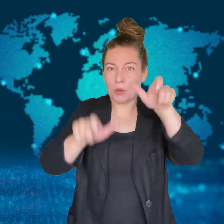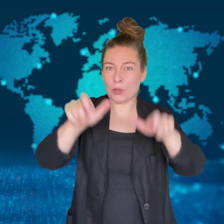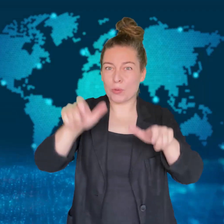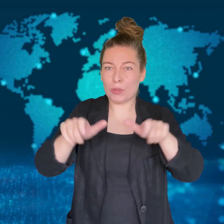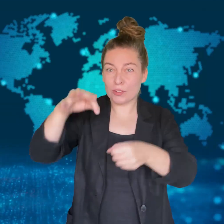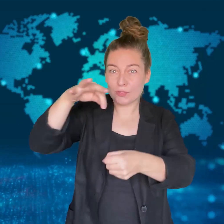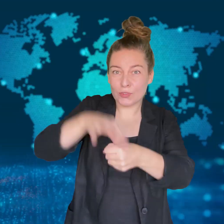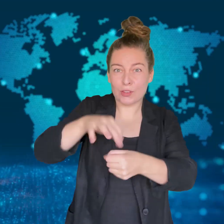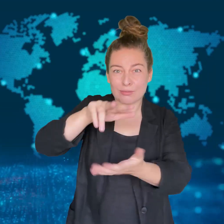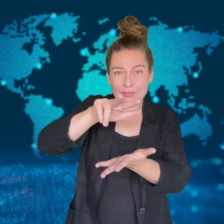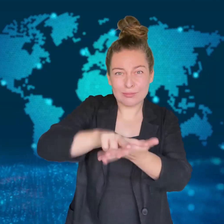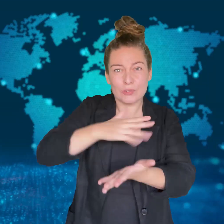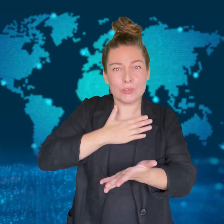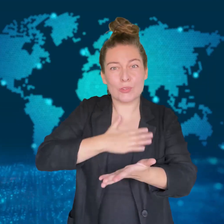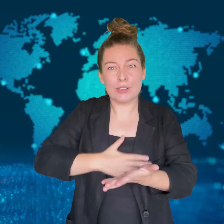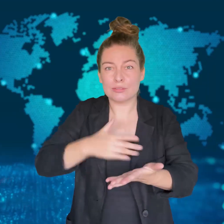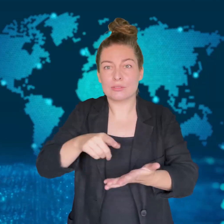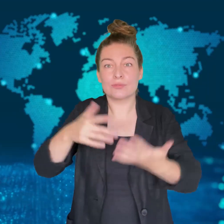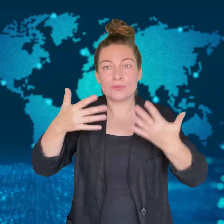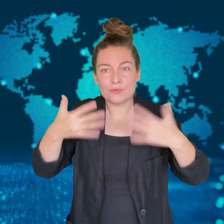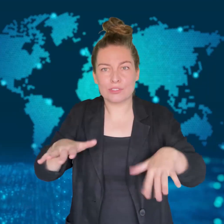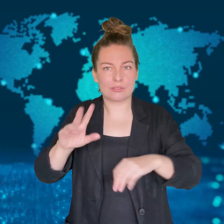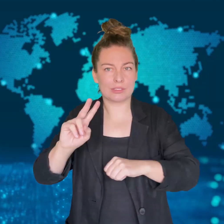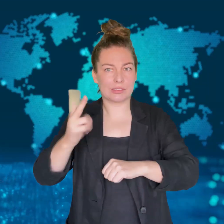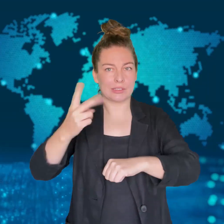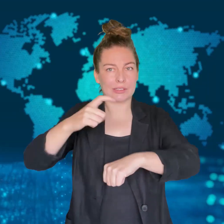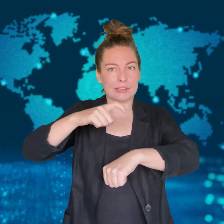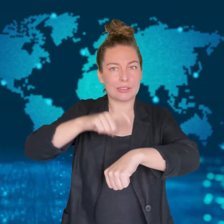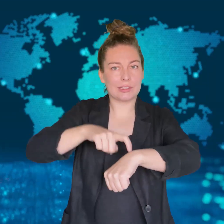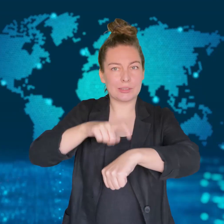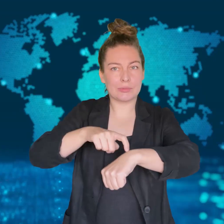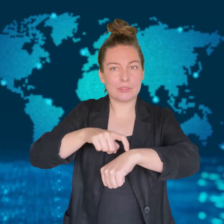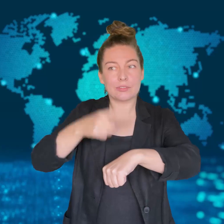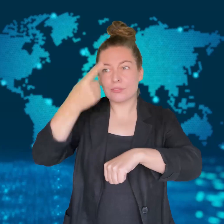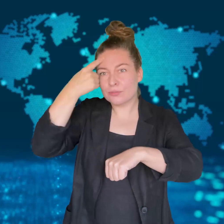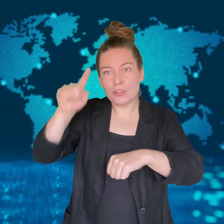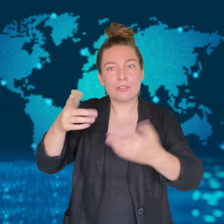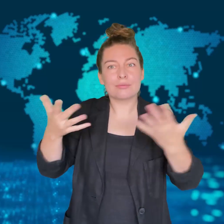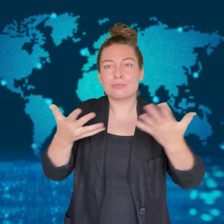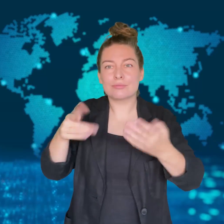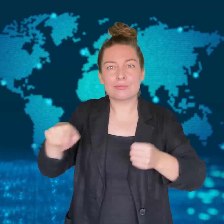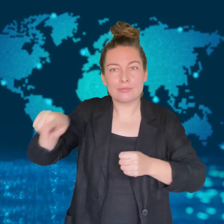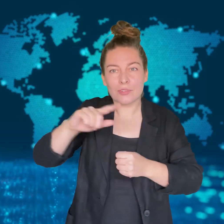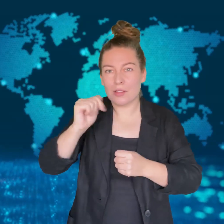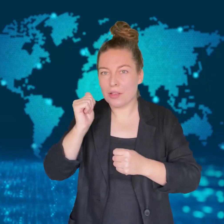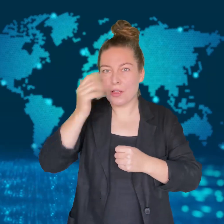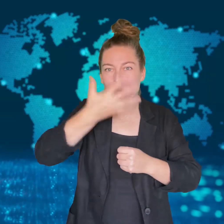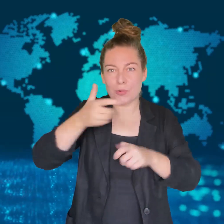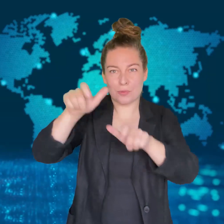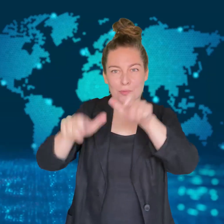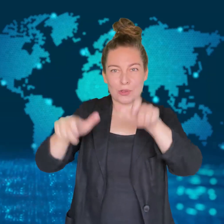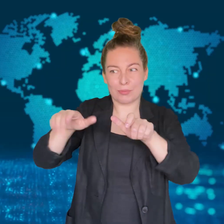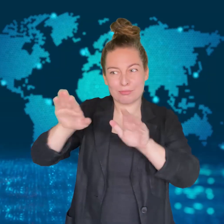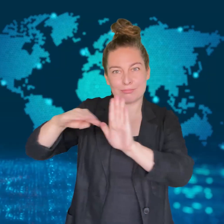It was the second time that the issue of Indigenous recognition was voted on.